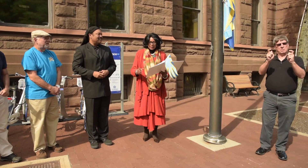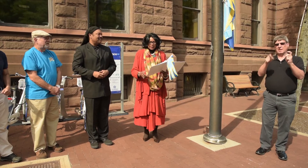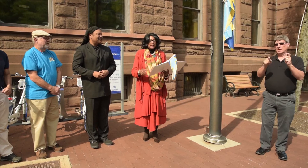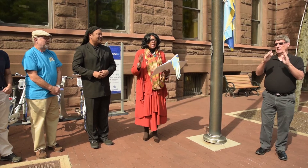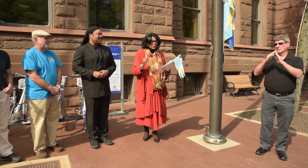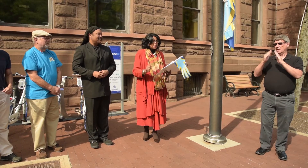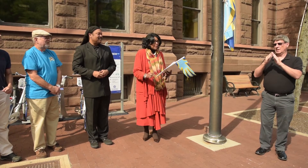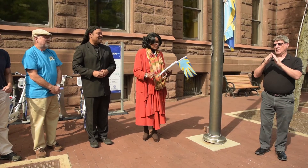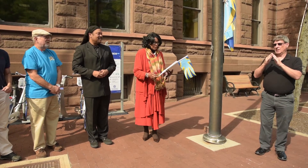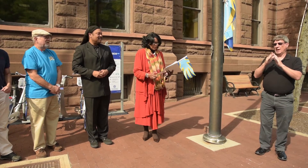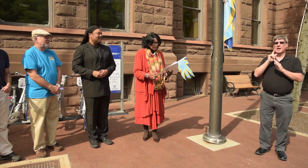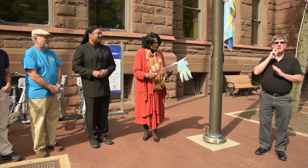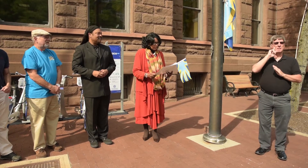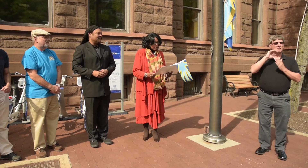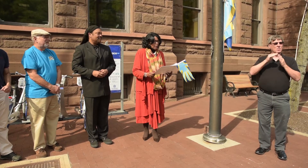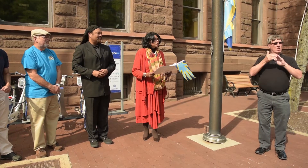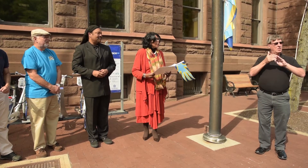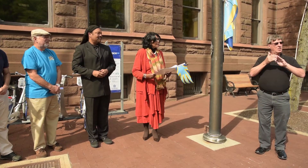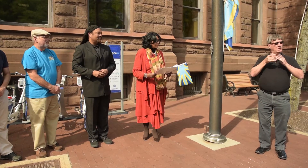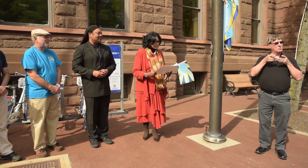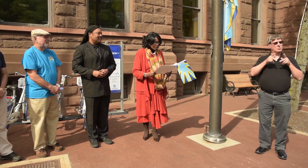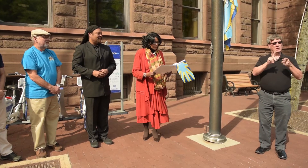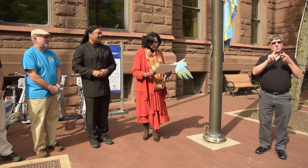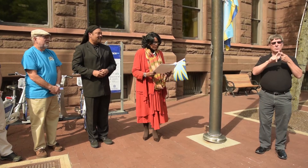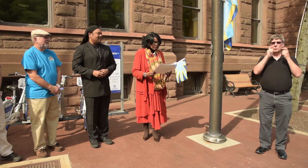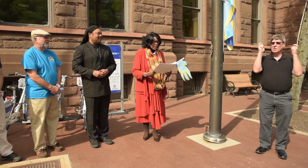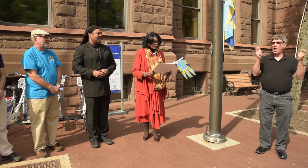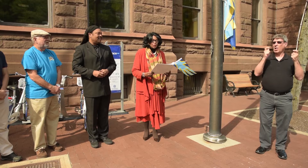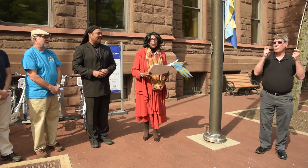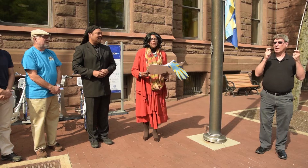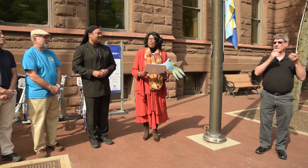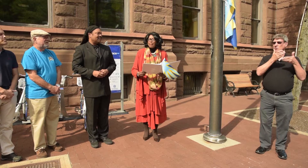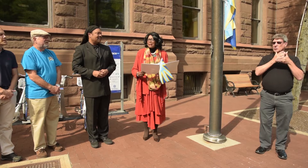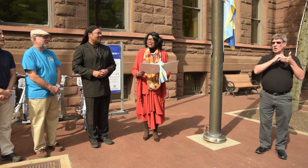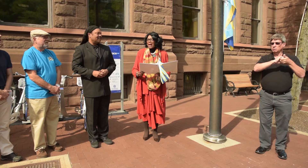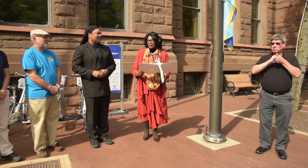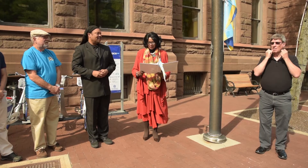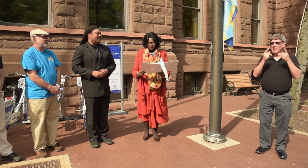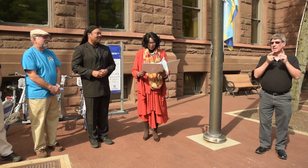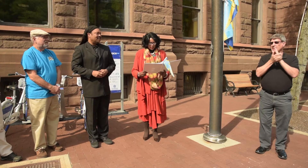and in the deaf community a chance to celebrate and share their many talents.